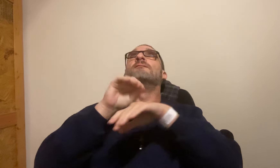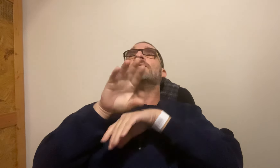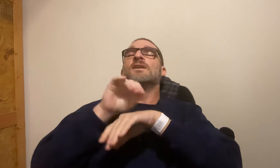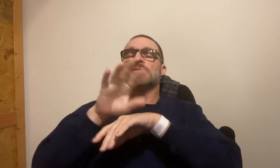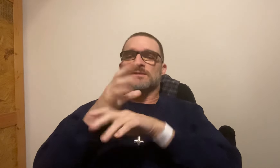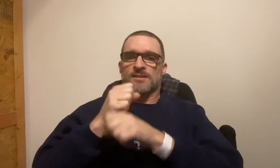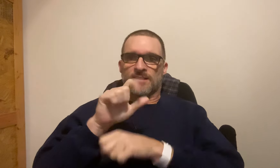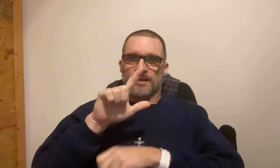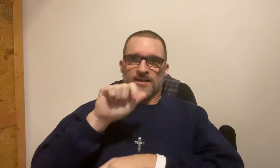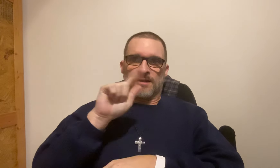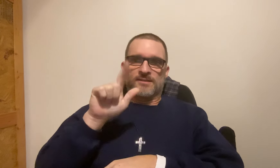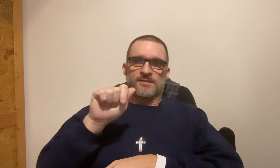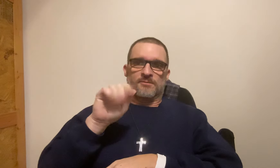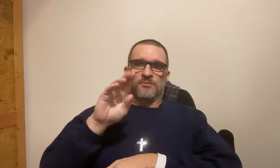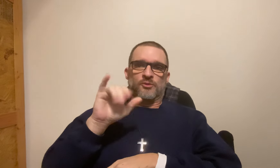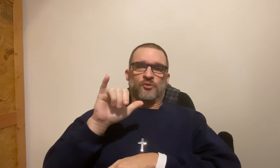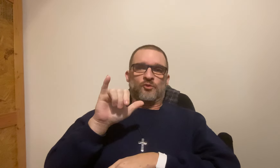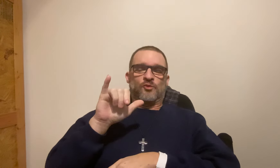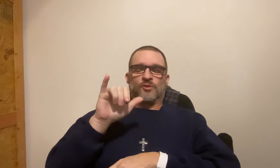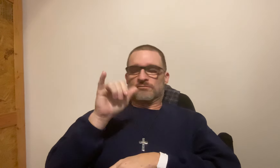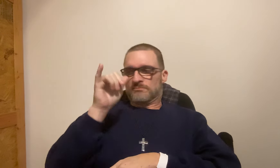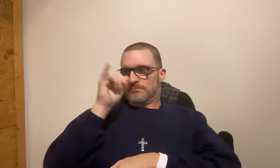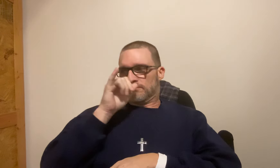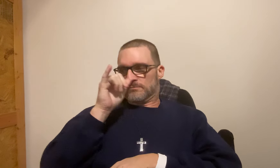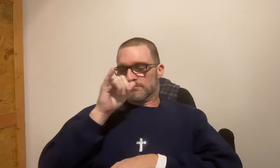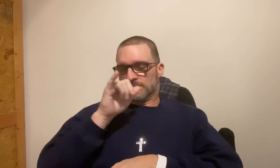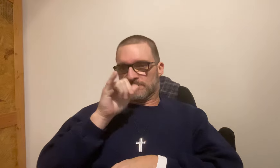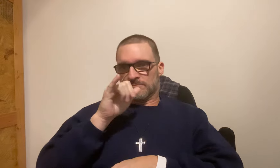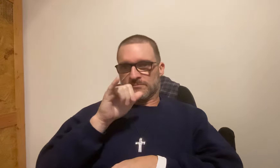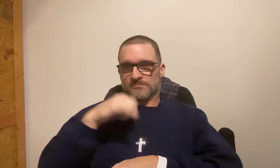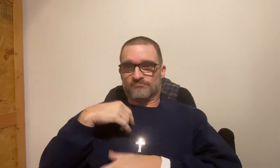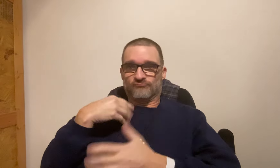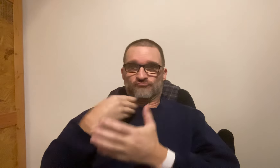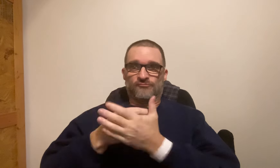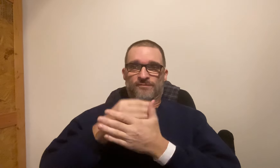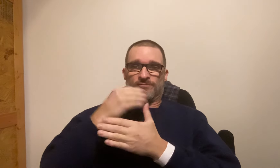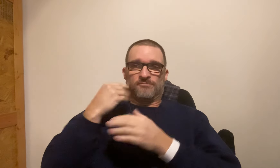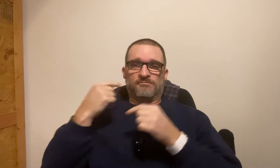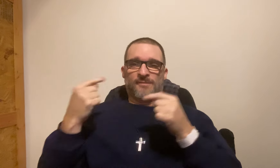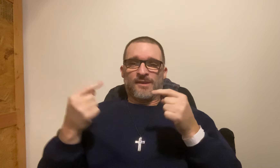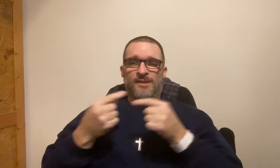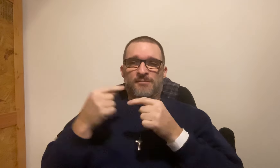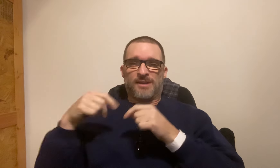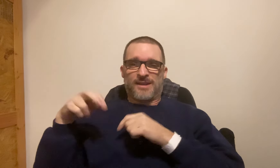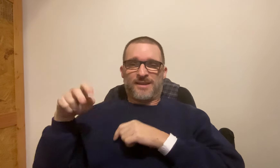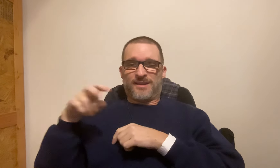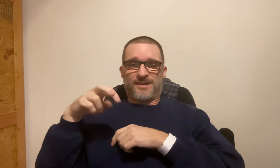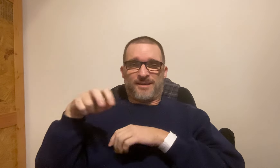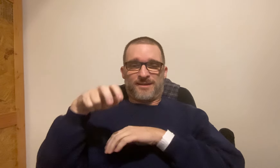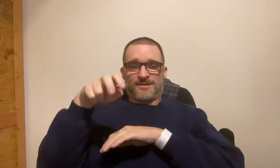Thank you for your advice to get La-Z-Boy. *oh wow* I arrived back home with pain in my back.